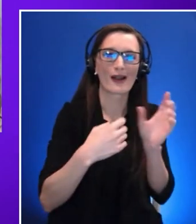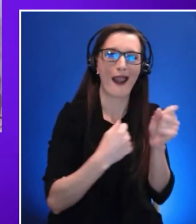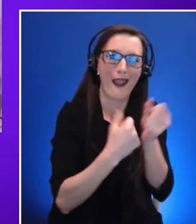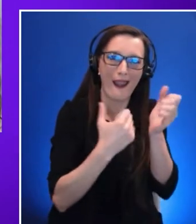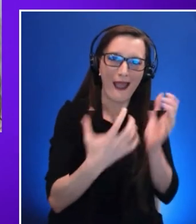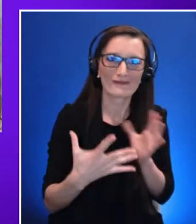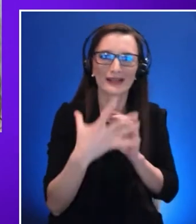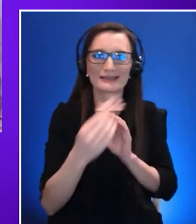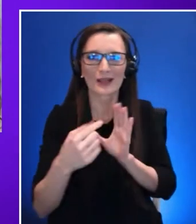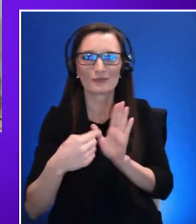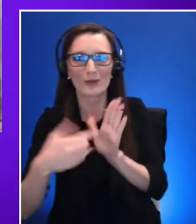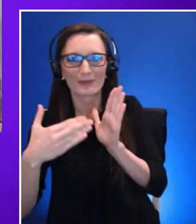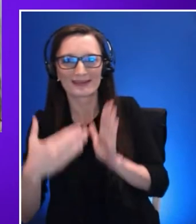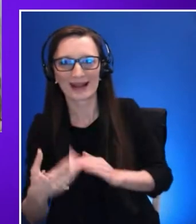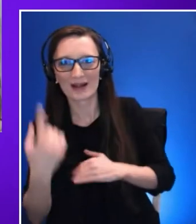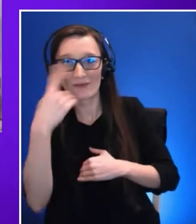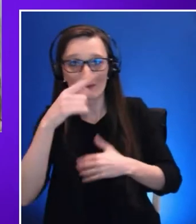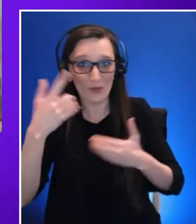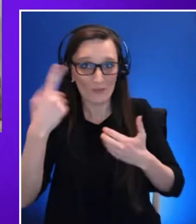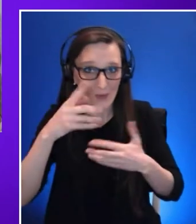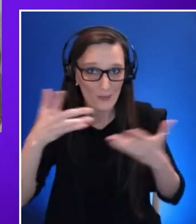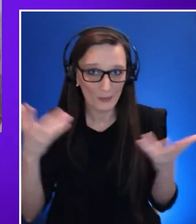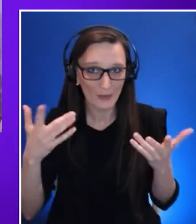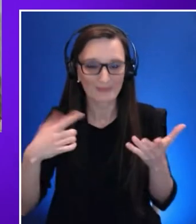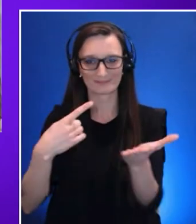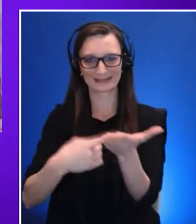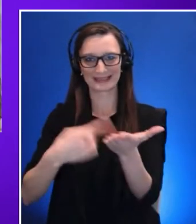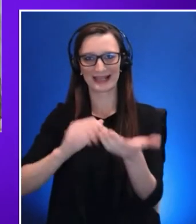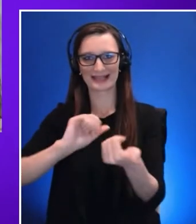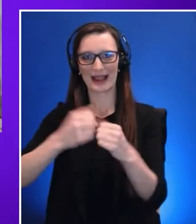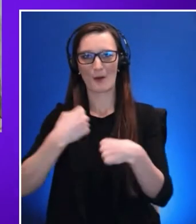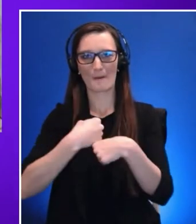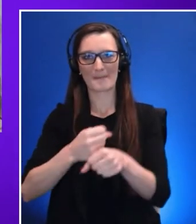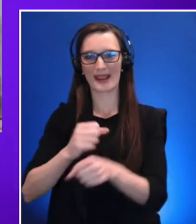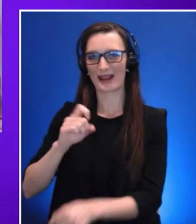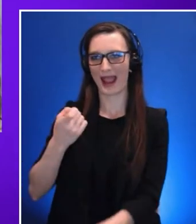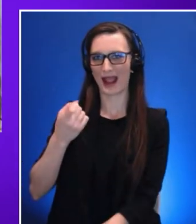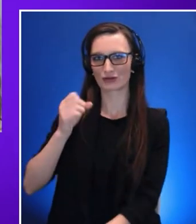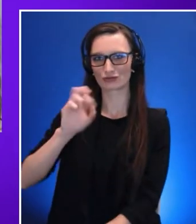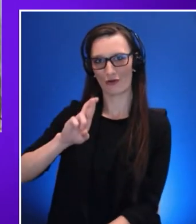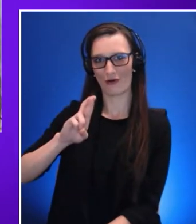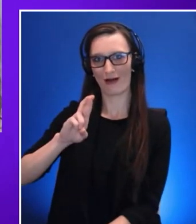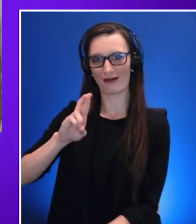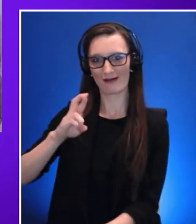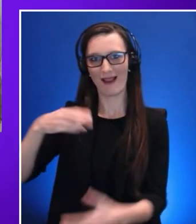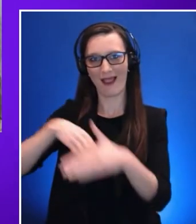accessible to people with disabilities look at how far we've come from that very first contact